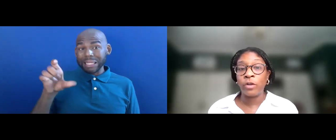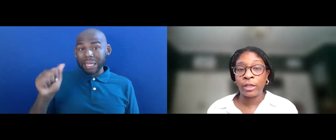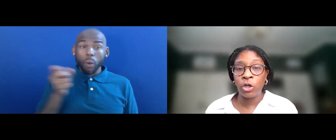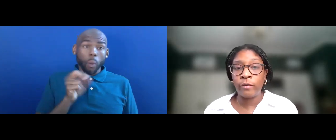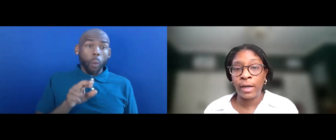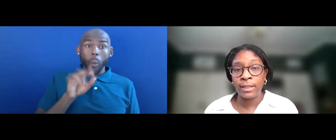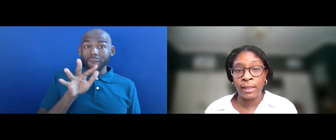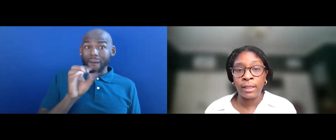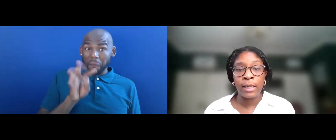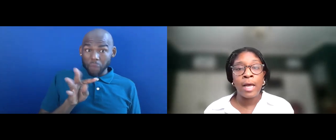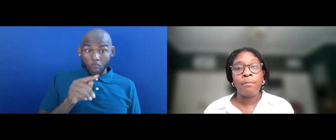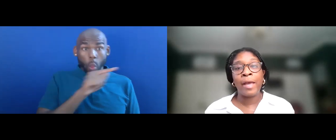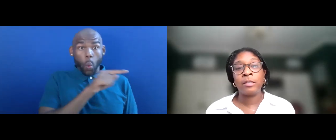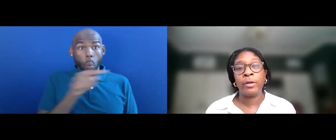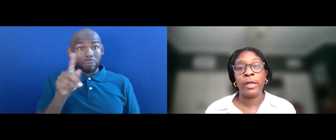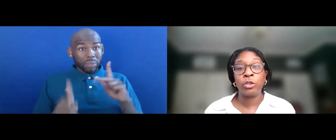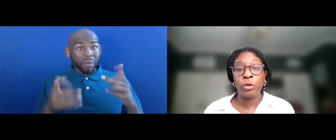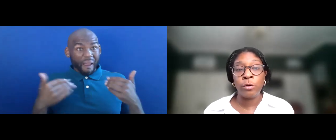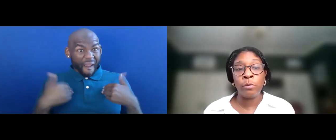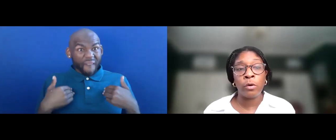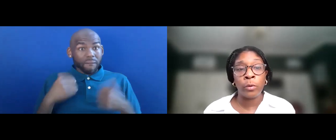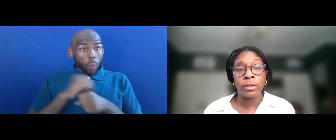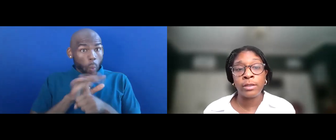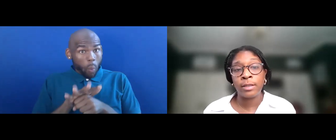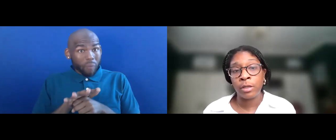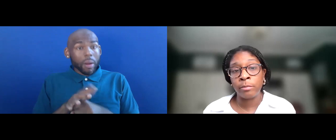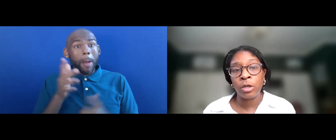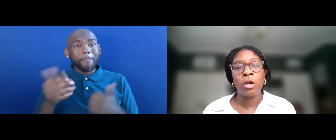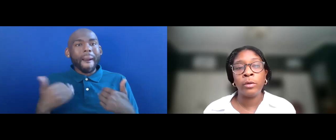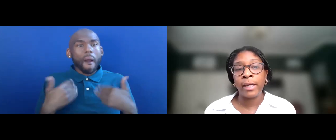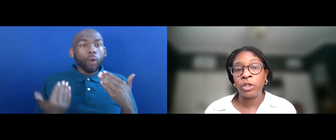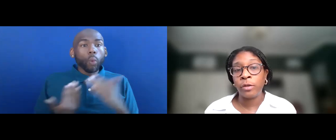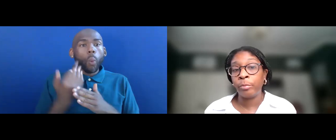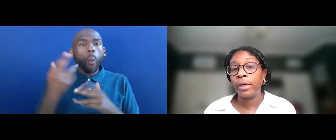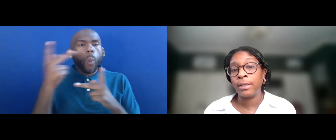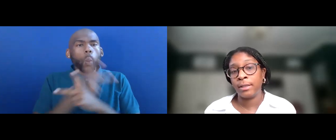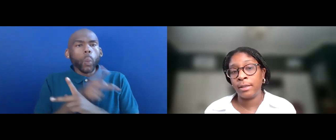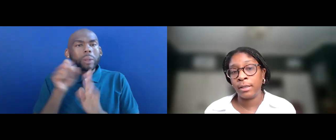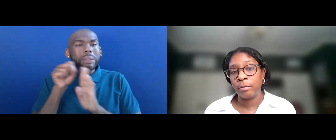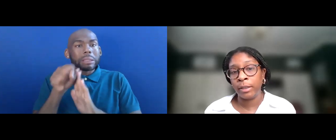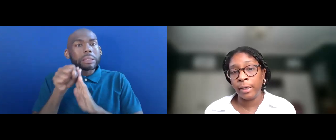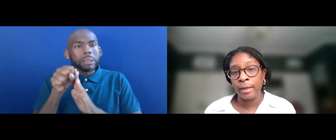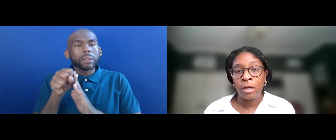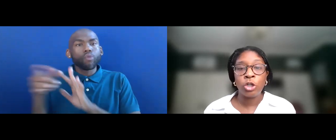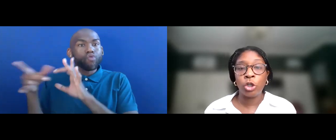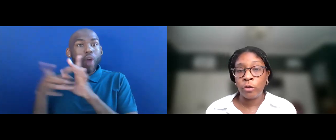HAVE CONTRACTED COVID-19 MAY EXPERIENCE NEW OR WORSENING SYMPTOMS RELATED TO THEIR PRE-EXISTING DISABILITY TO